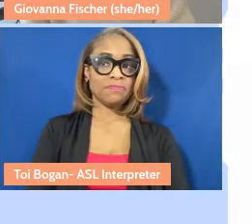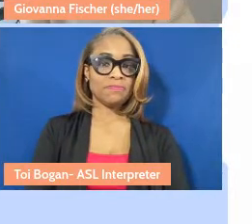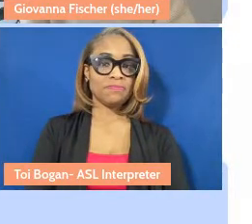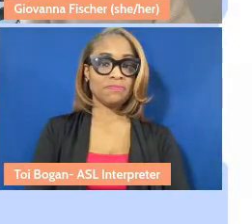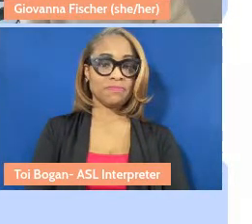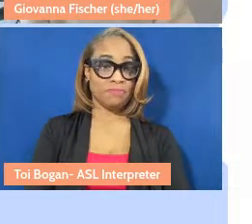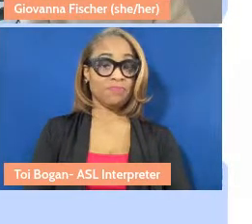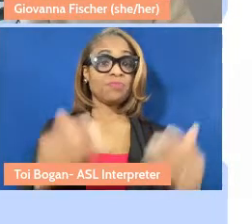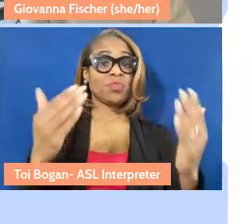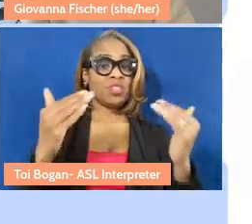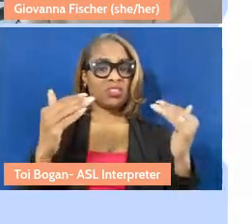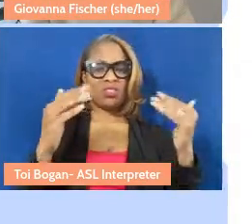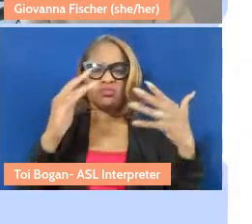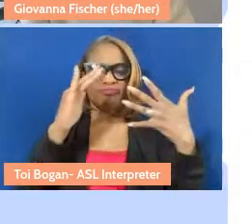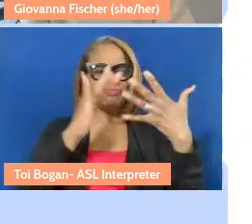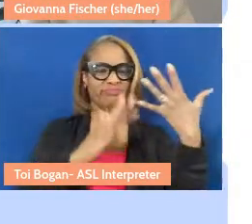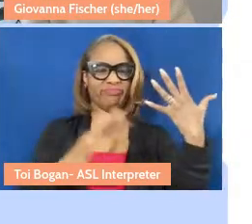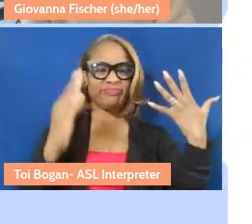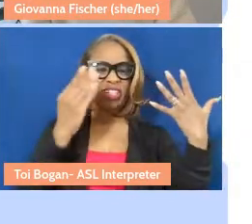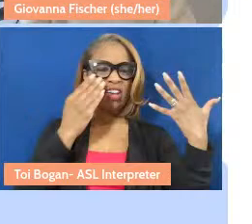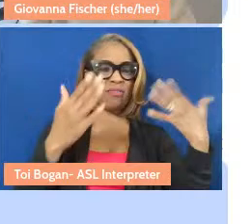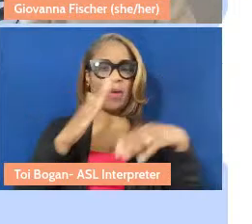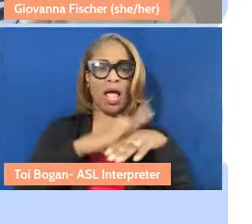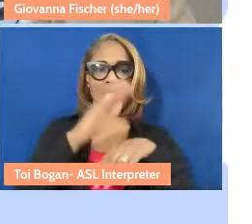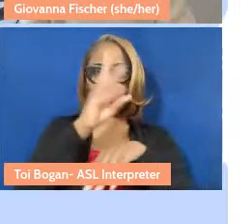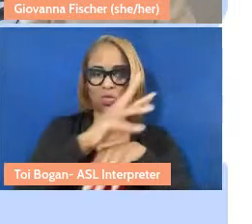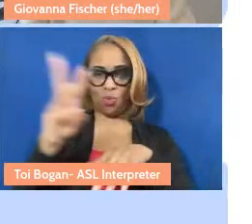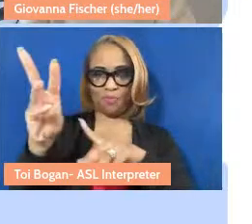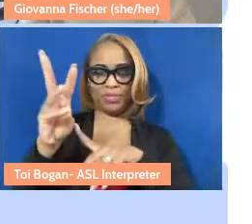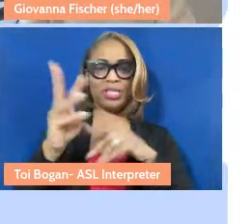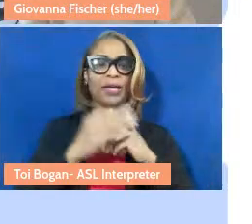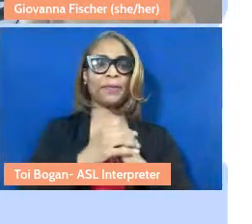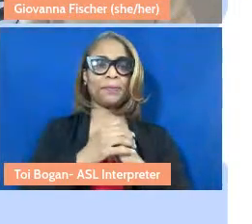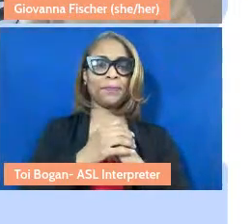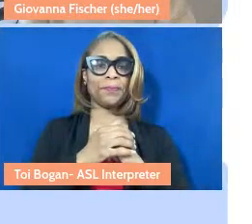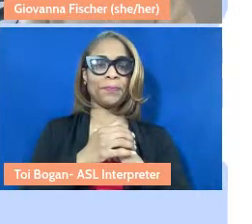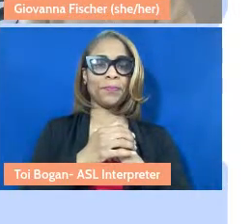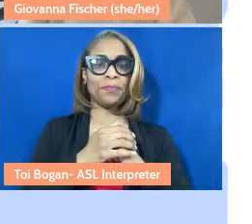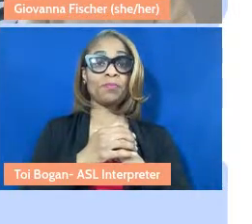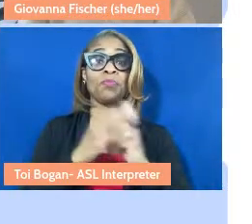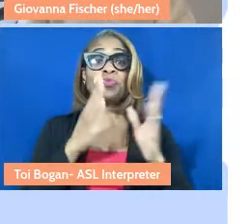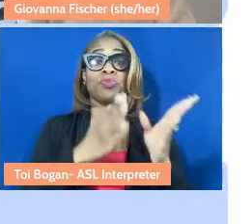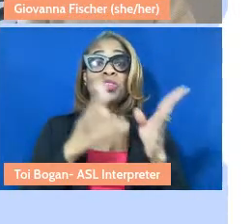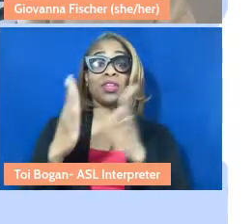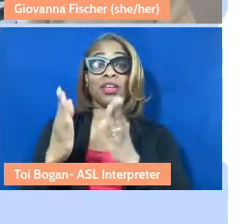You can find all that information on the website itself. And now I'll bring our attention back to